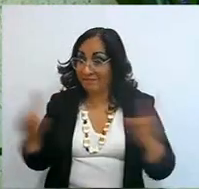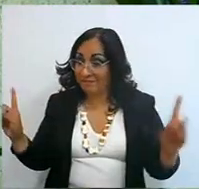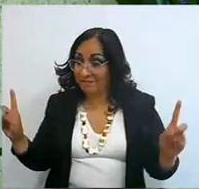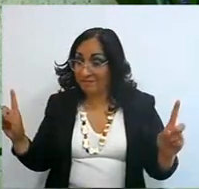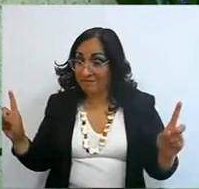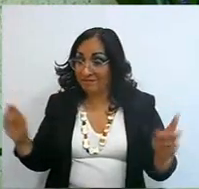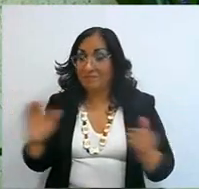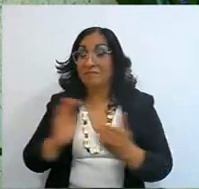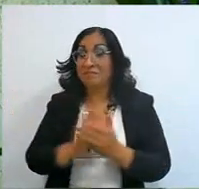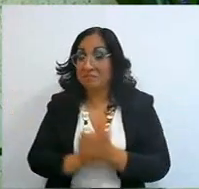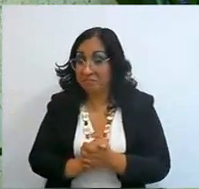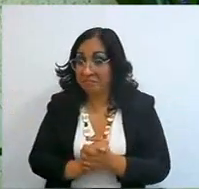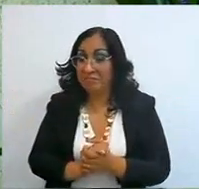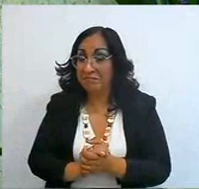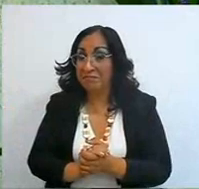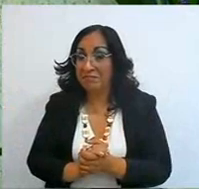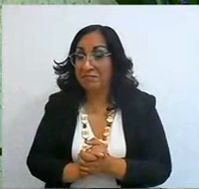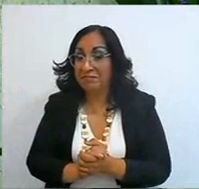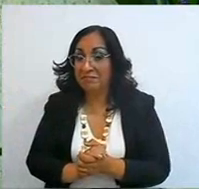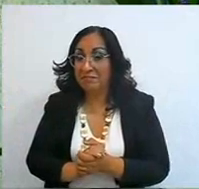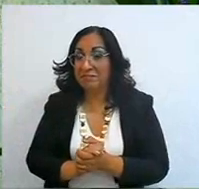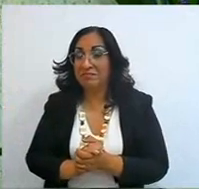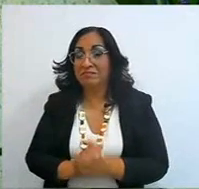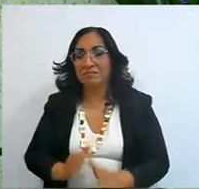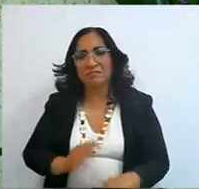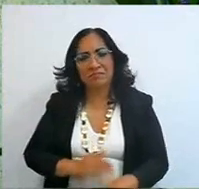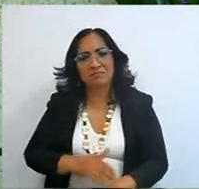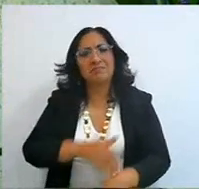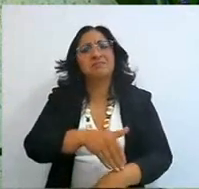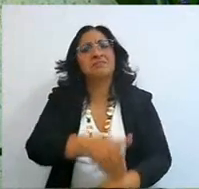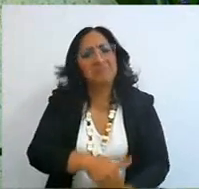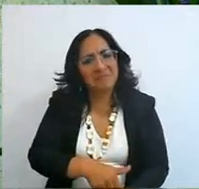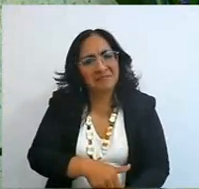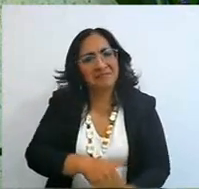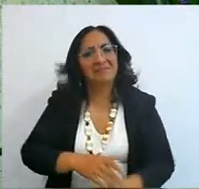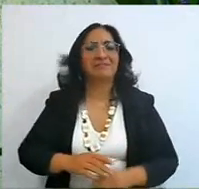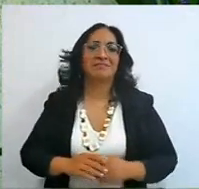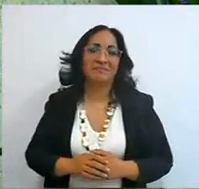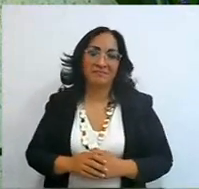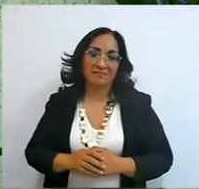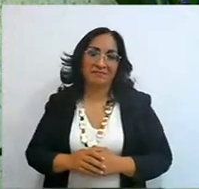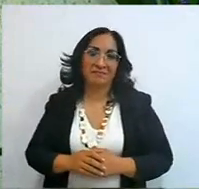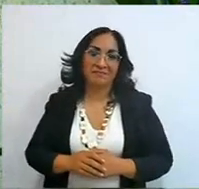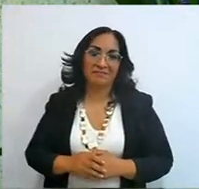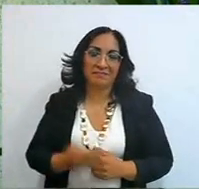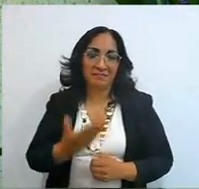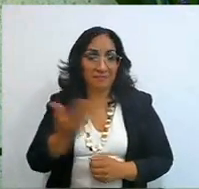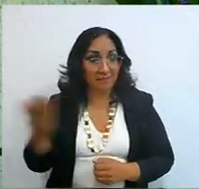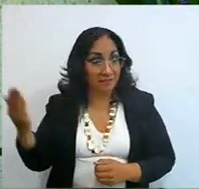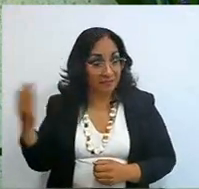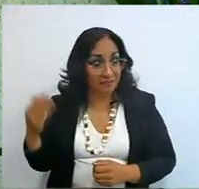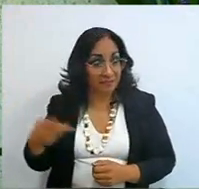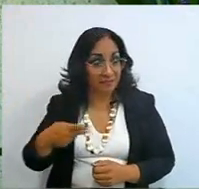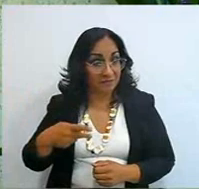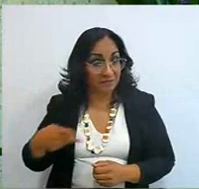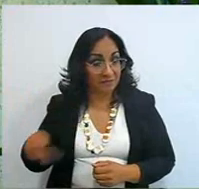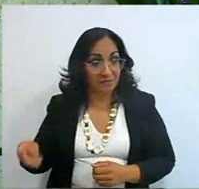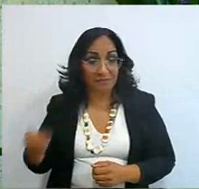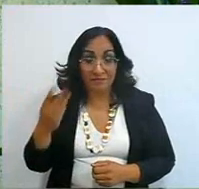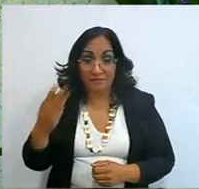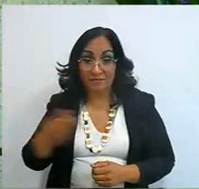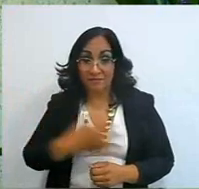and he was obeying and he was obeying and he was obeying, his children, the three, he brought them forward,